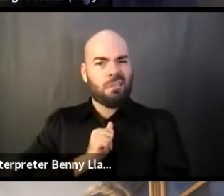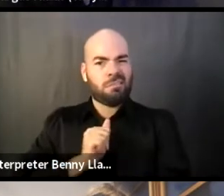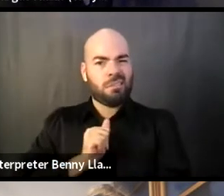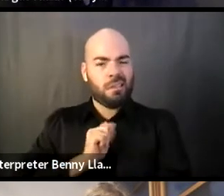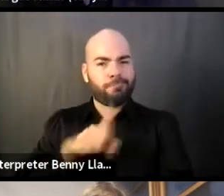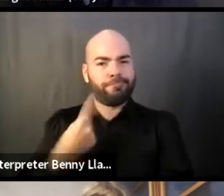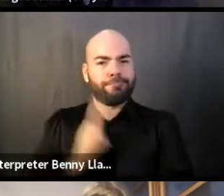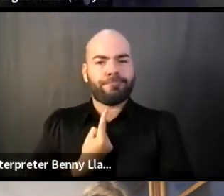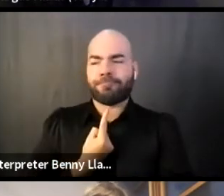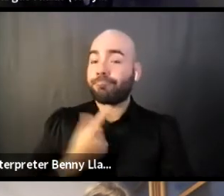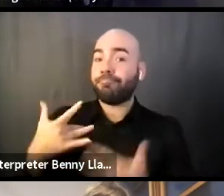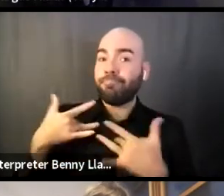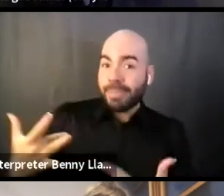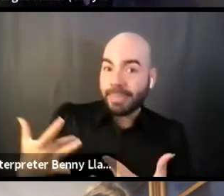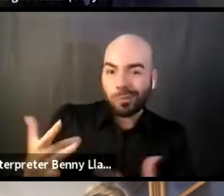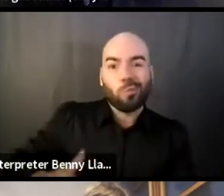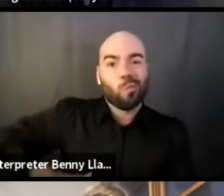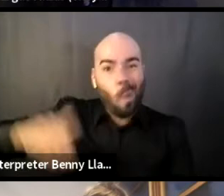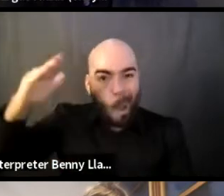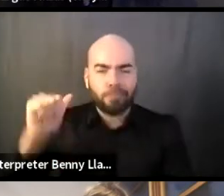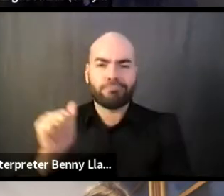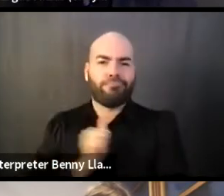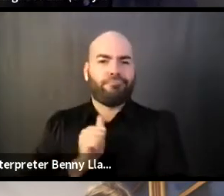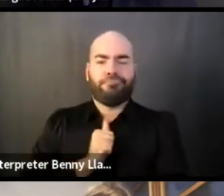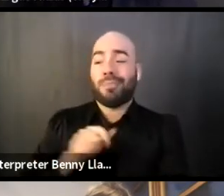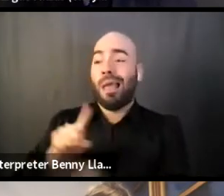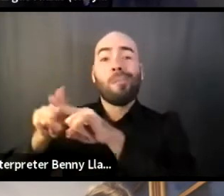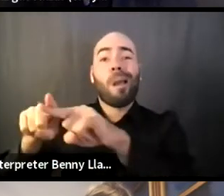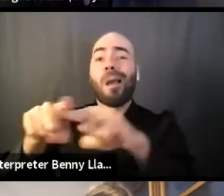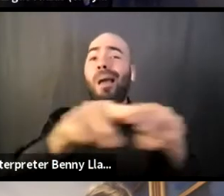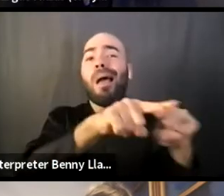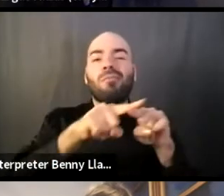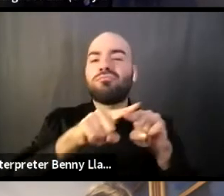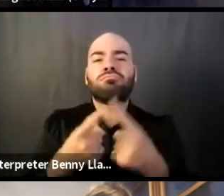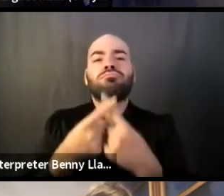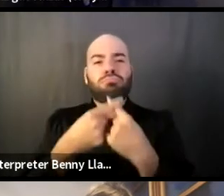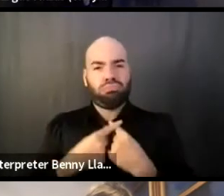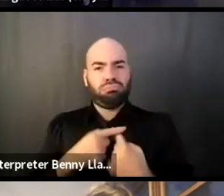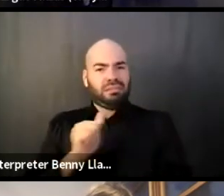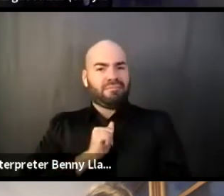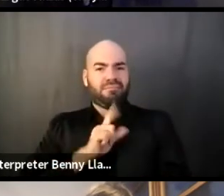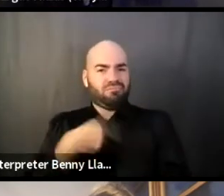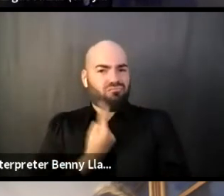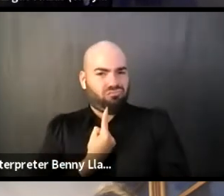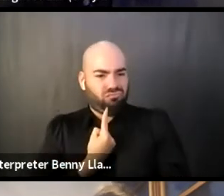And honestly, coming to this work and being in space with other like wonderful, beautiful collaborators